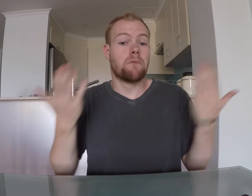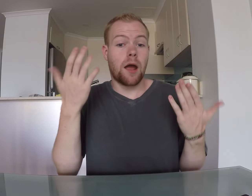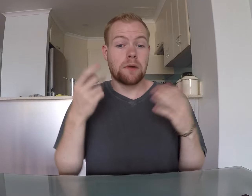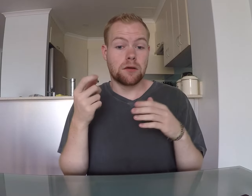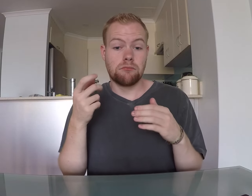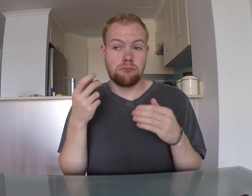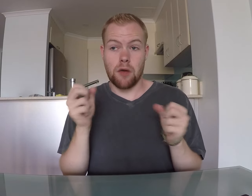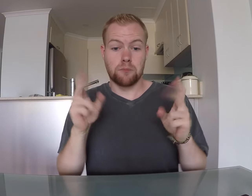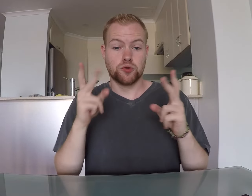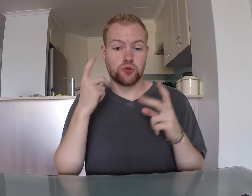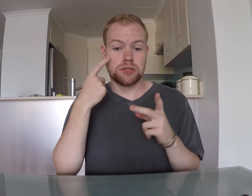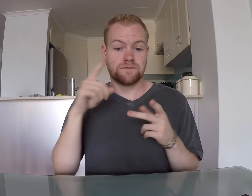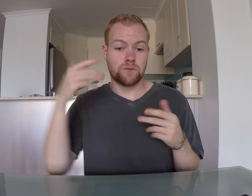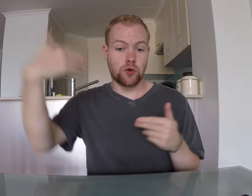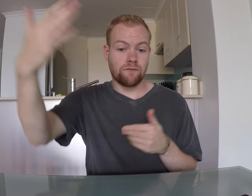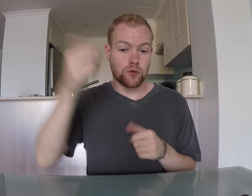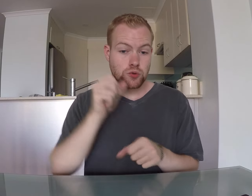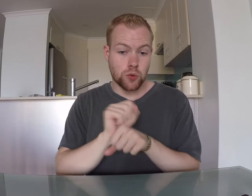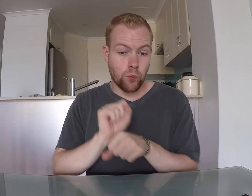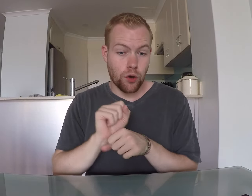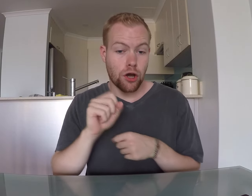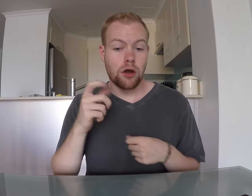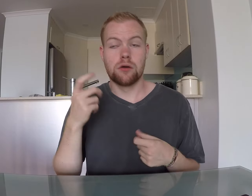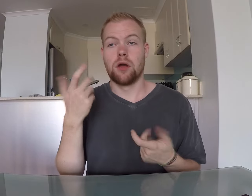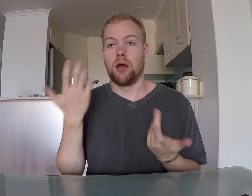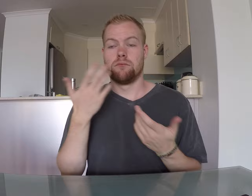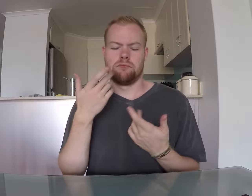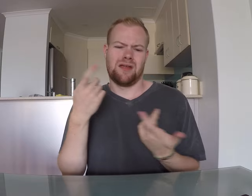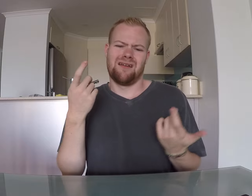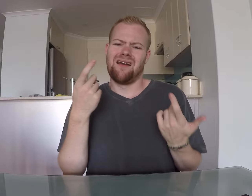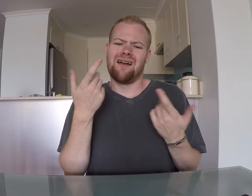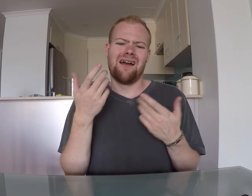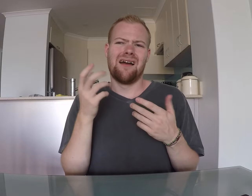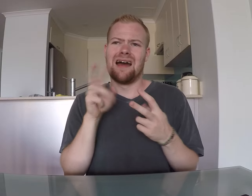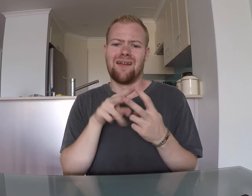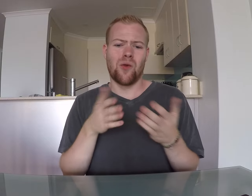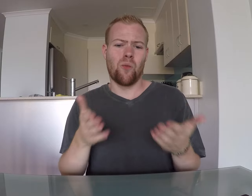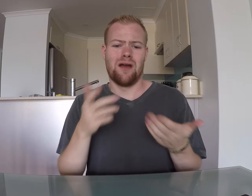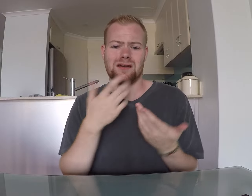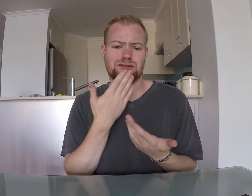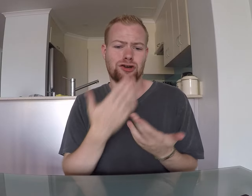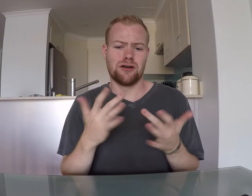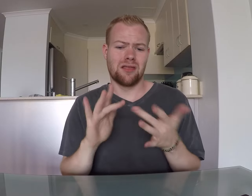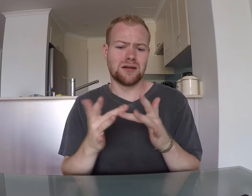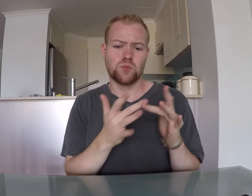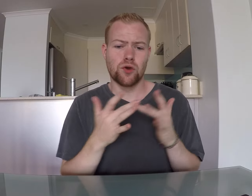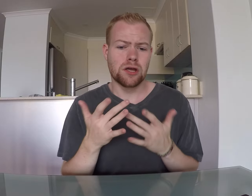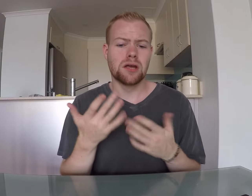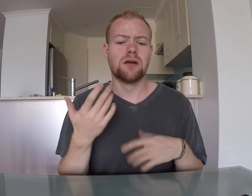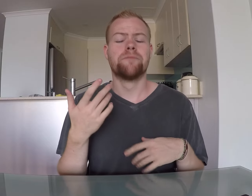Maybe an opportunity for future work! Either way, it's good networking.